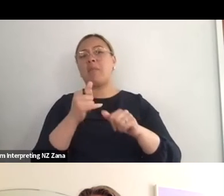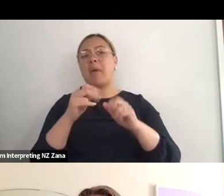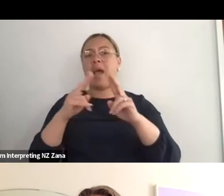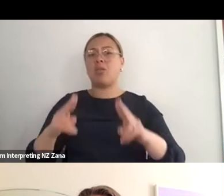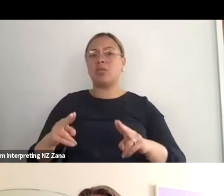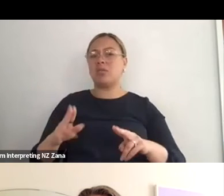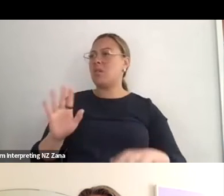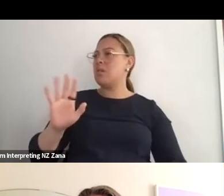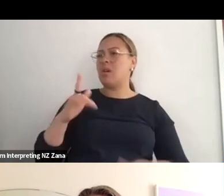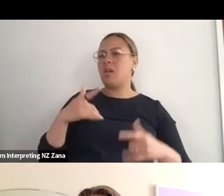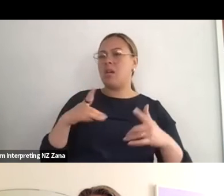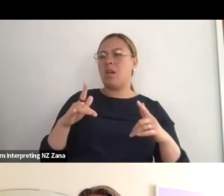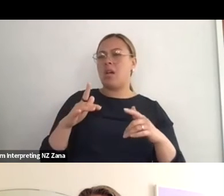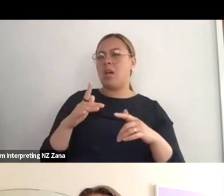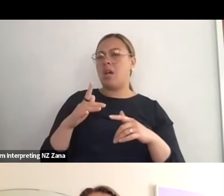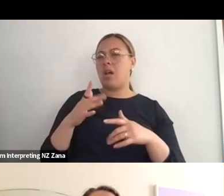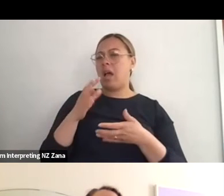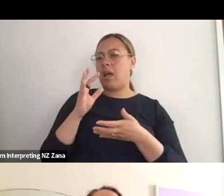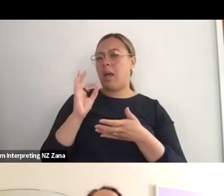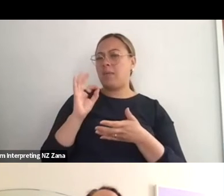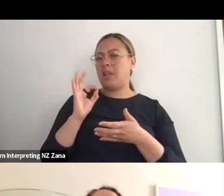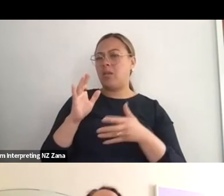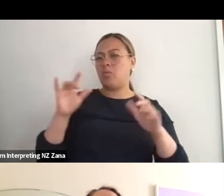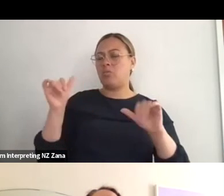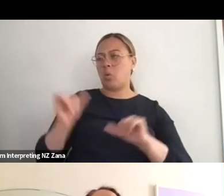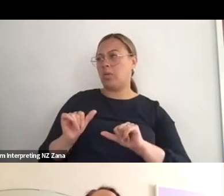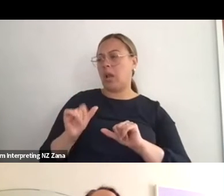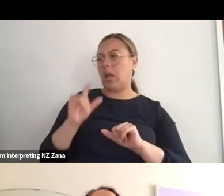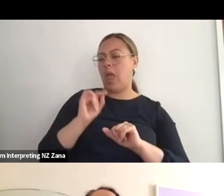of tea we can shorten it to half an hour,” It's like, no that is that is also the show,